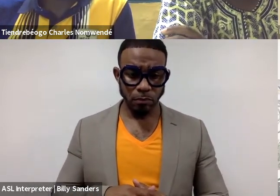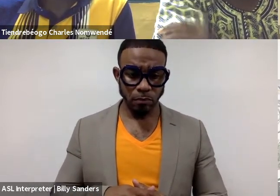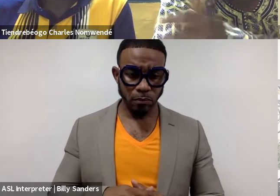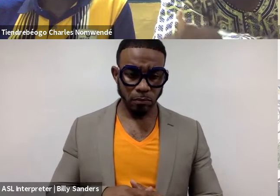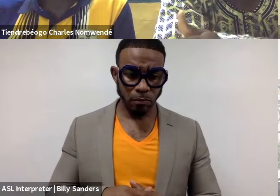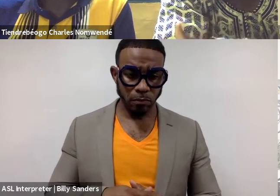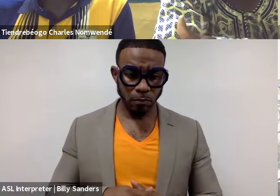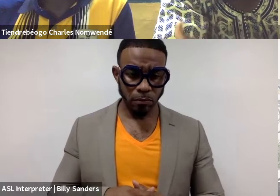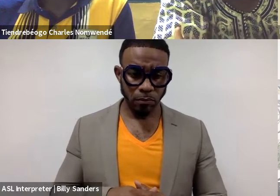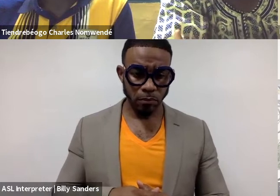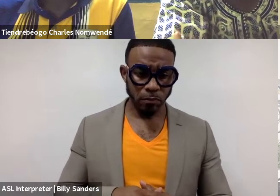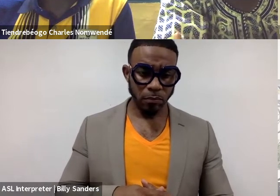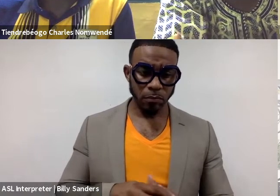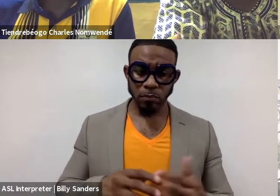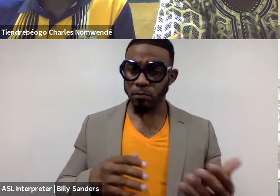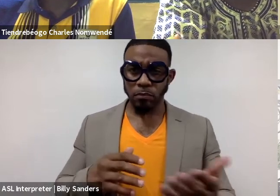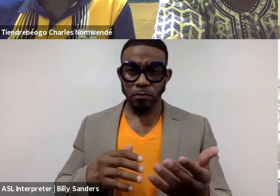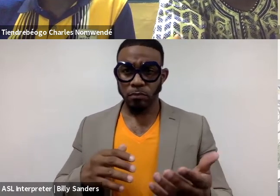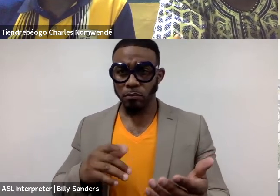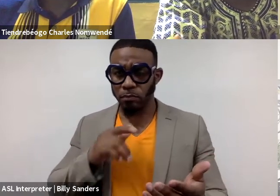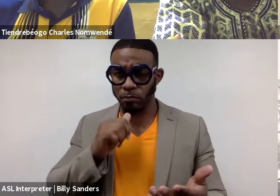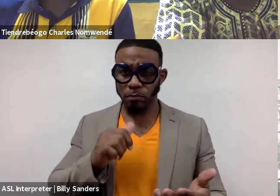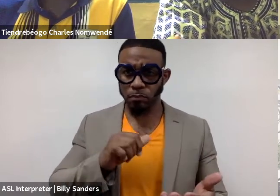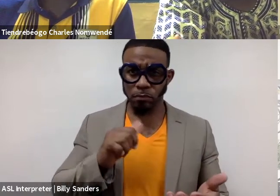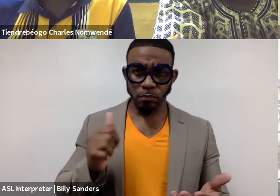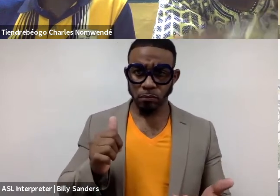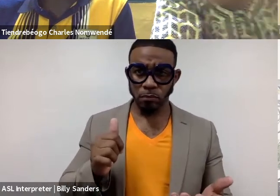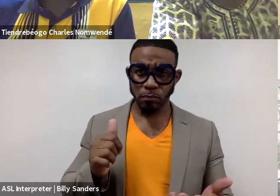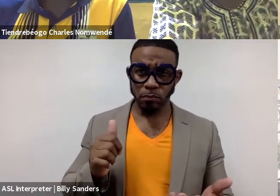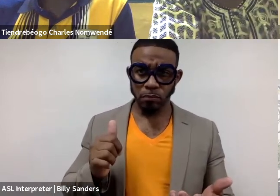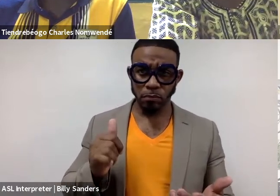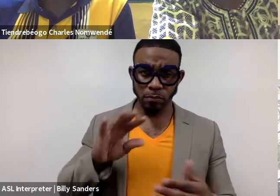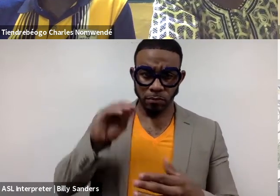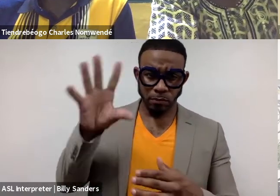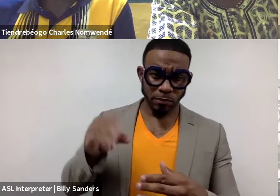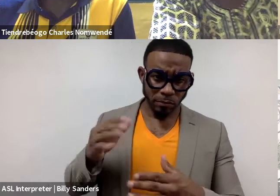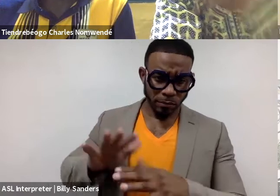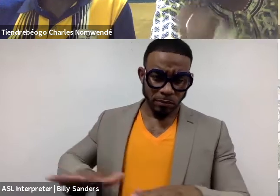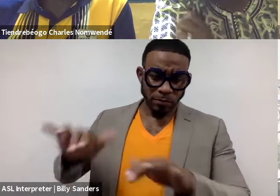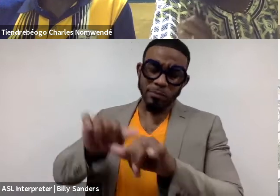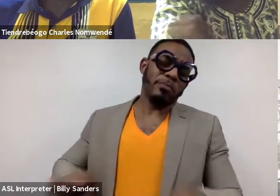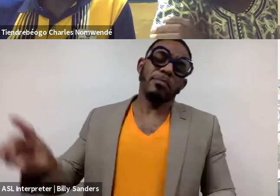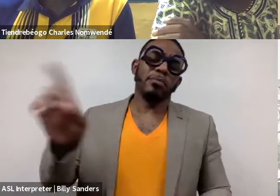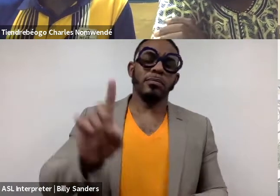Can I do my theater in African everywhere I need.